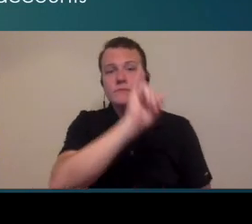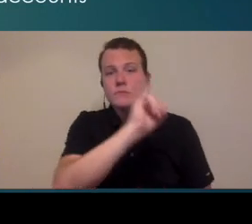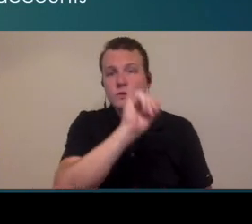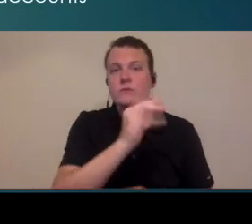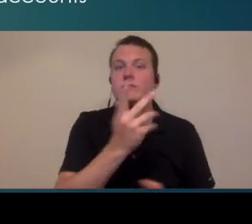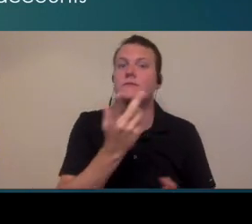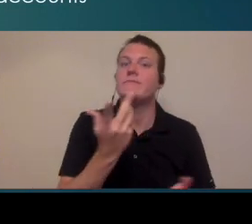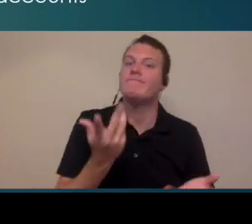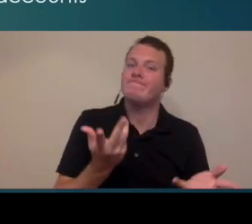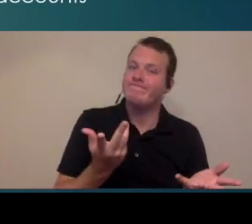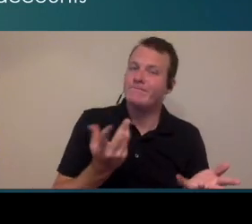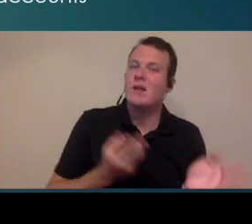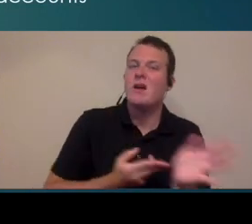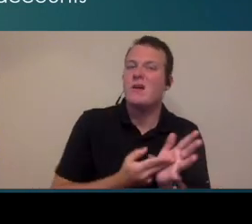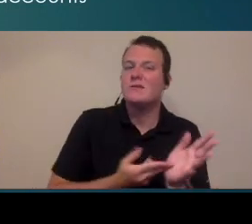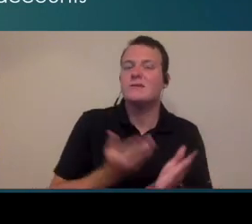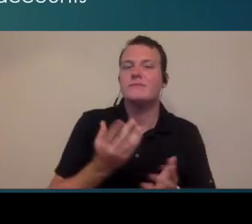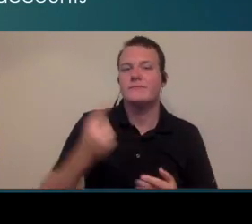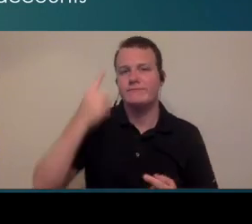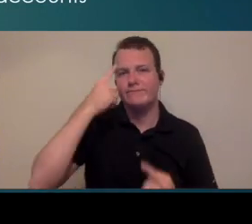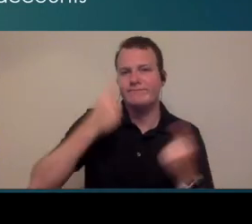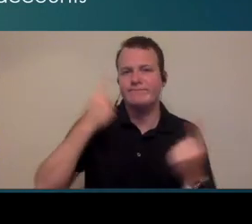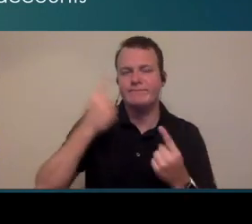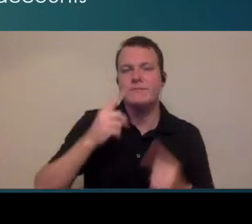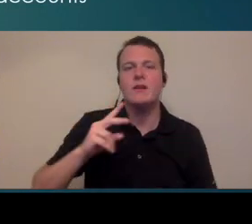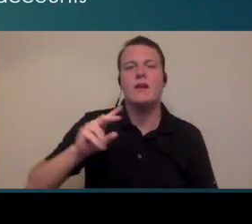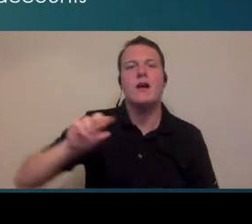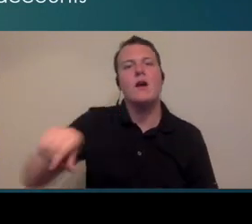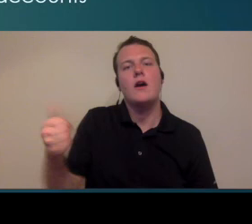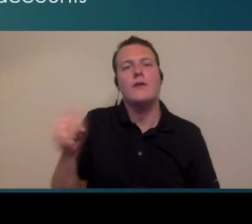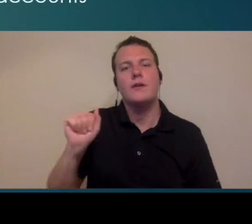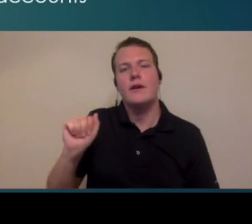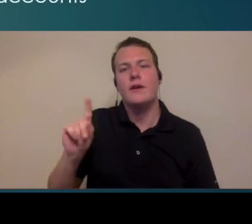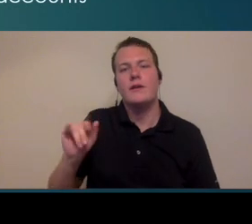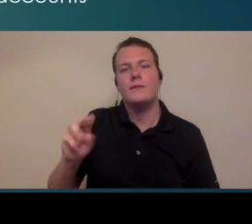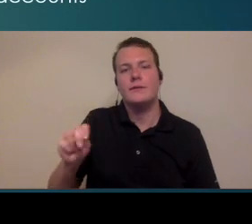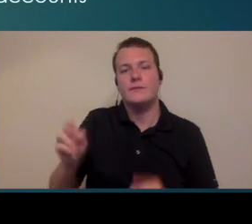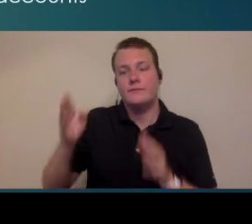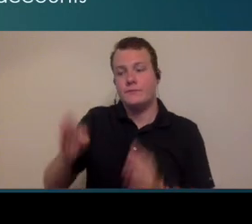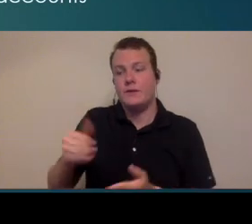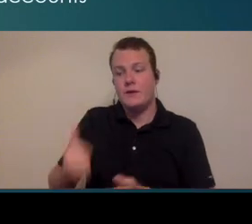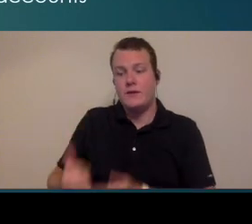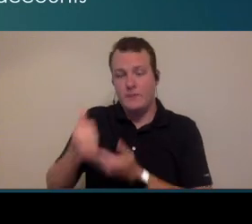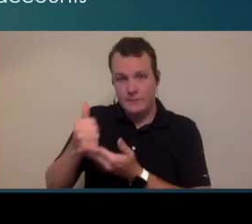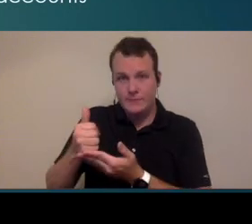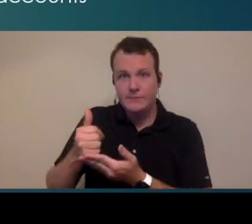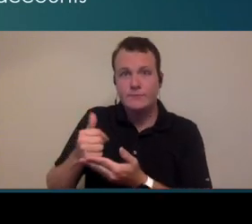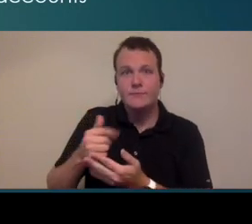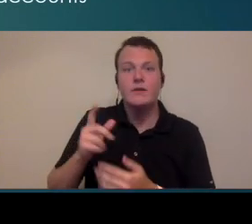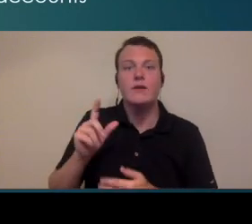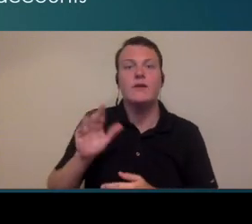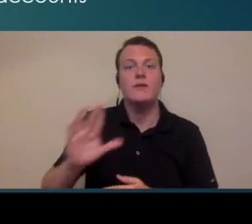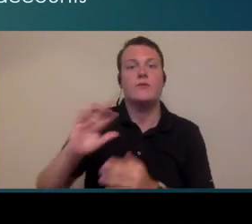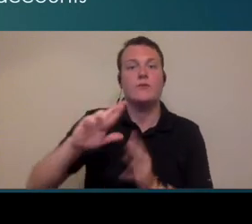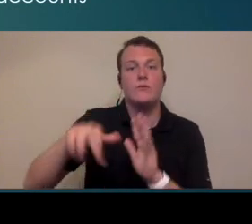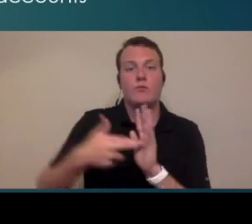claims things of that nature you probably would have to look at bringing on another administrative person to help and then maybe dividing out those roles